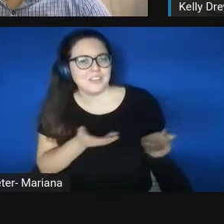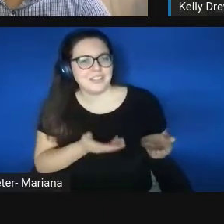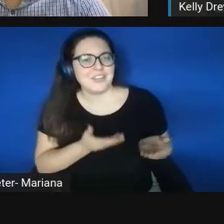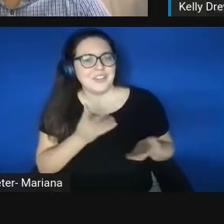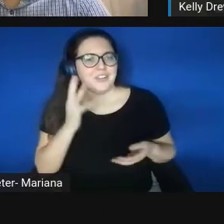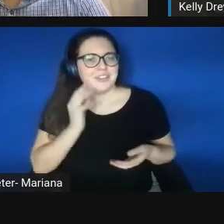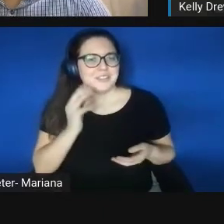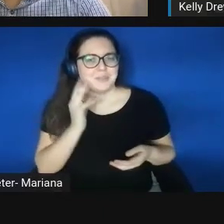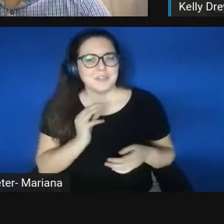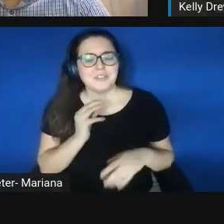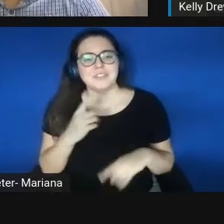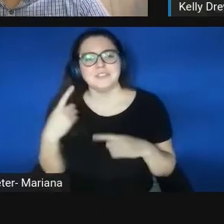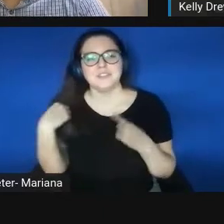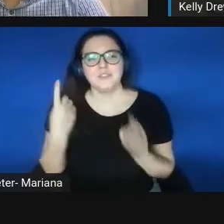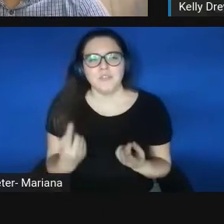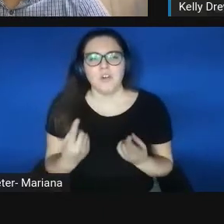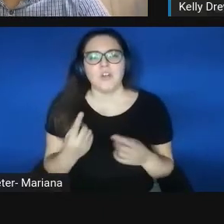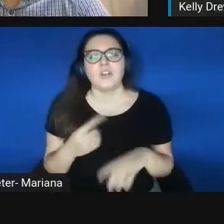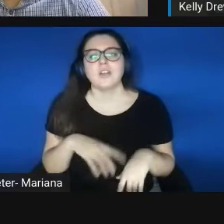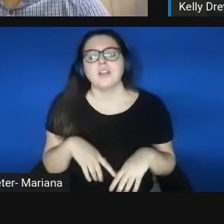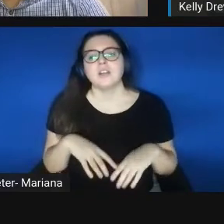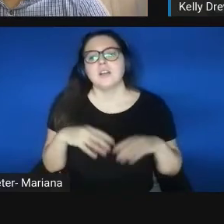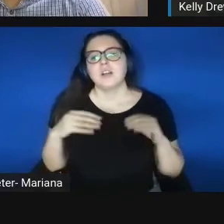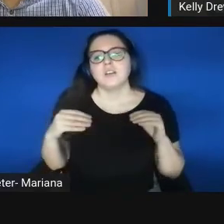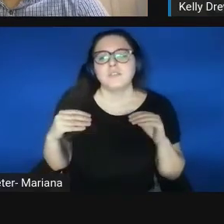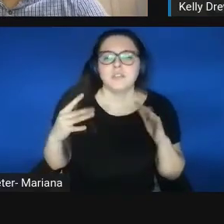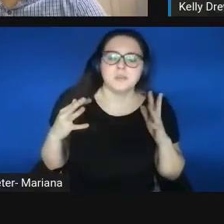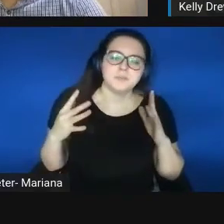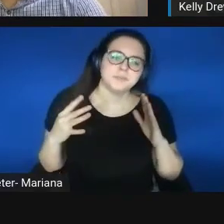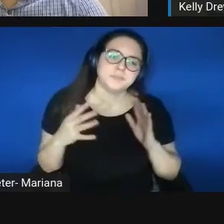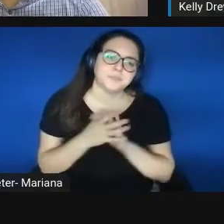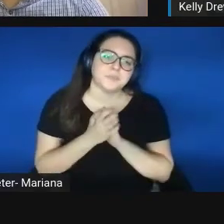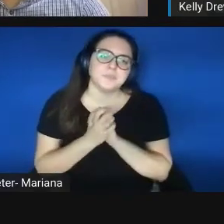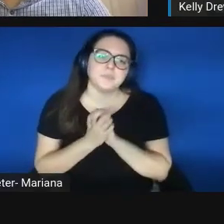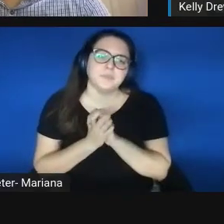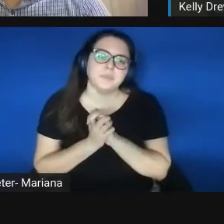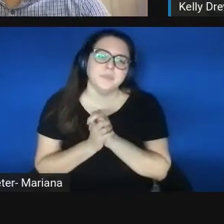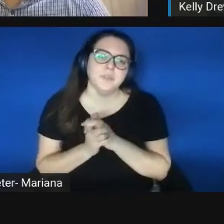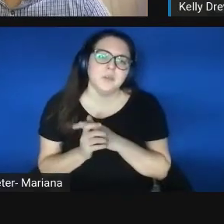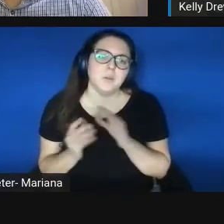Taking a more underlying, enabling approach,